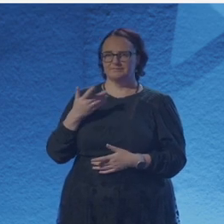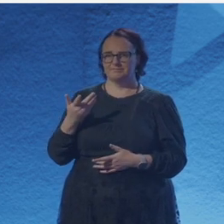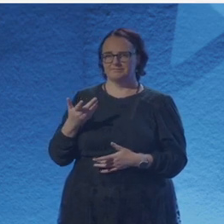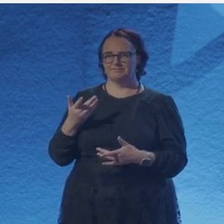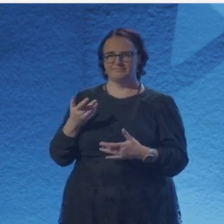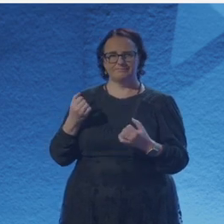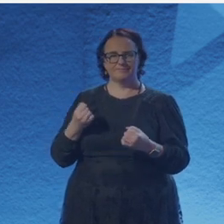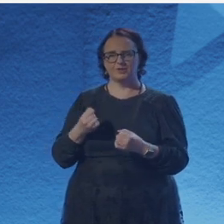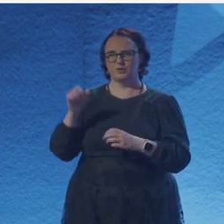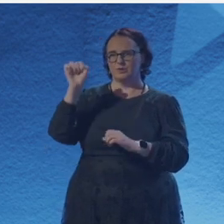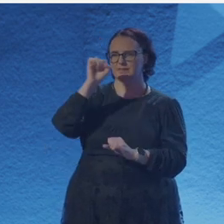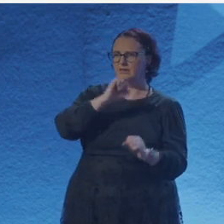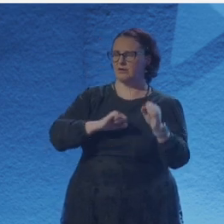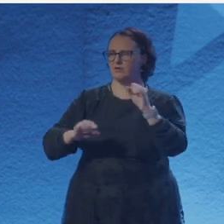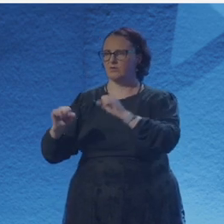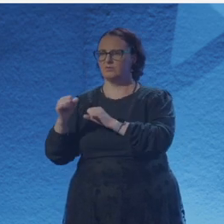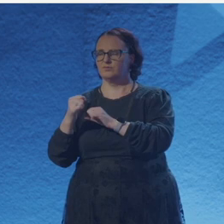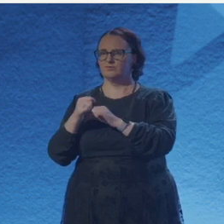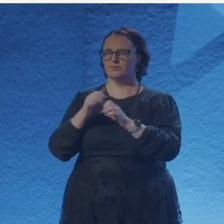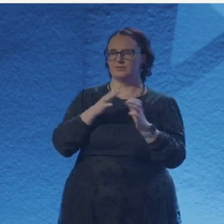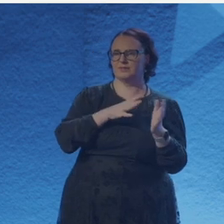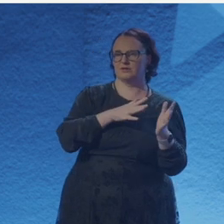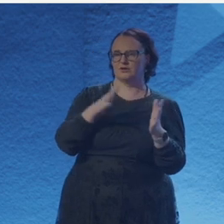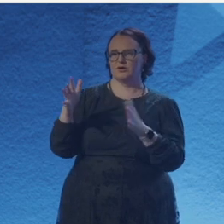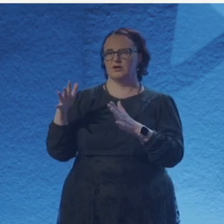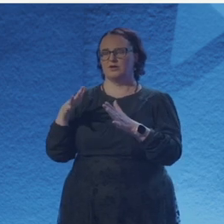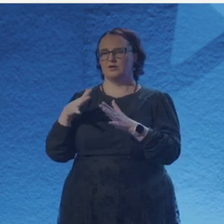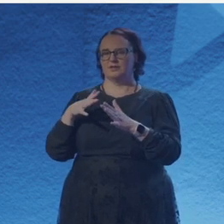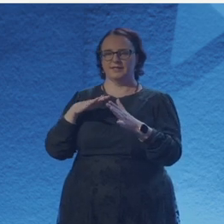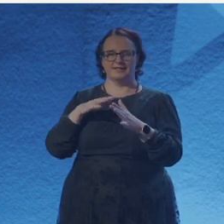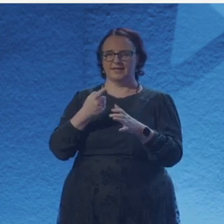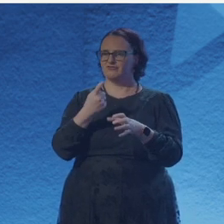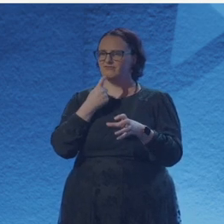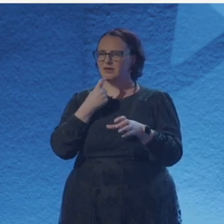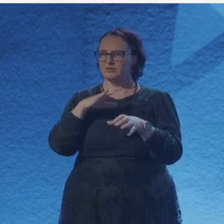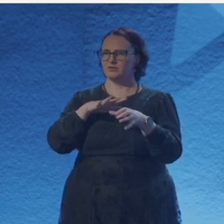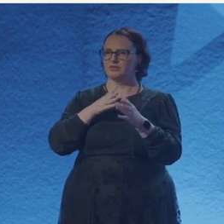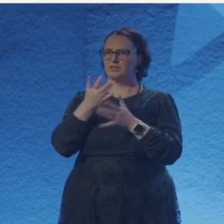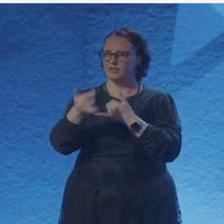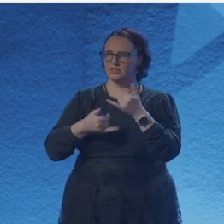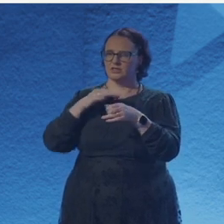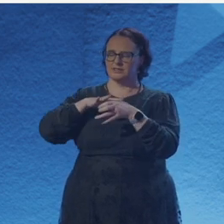Like, especially as I only started becoming really me in the last few years, just 22 or 23.